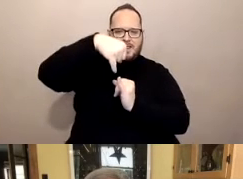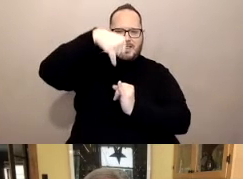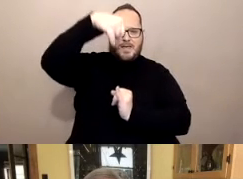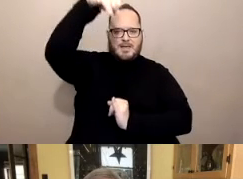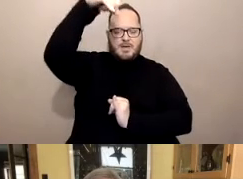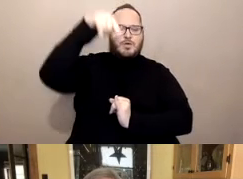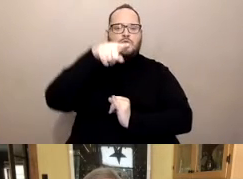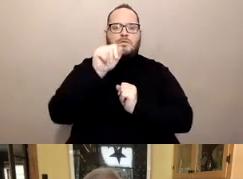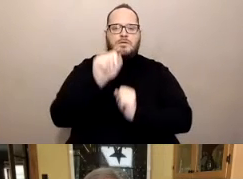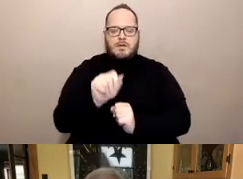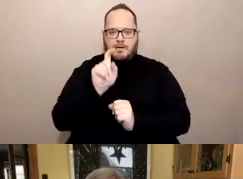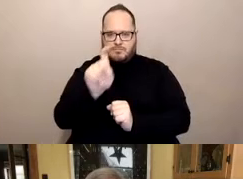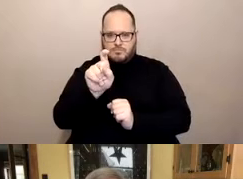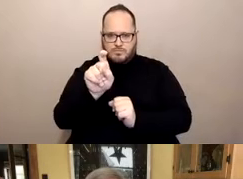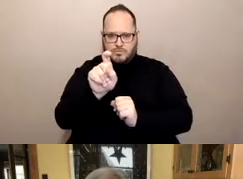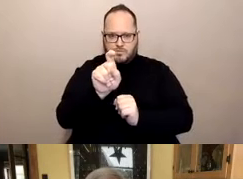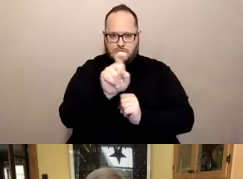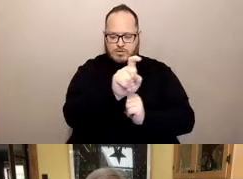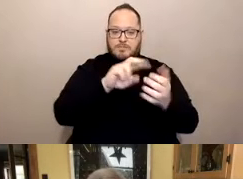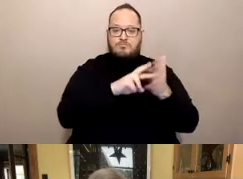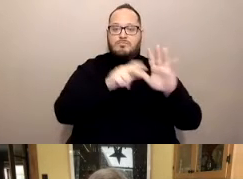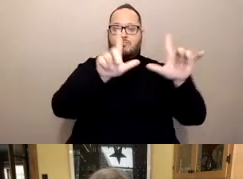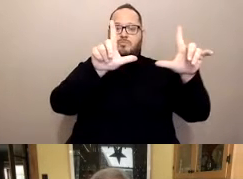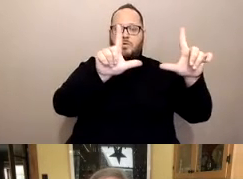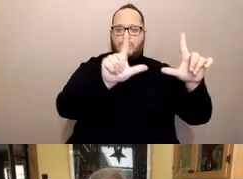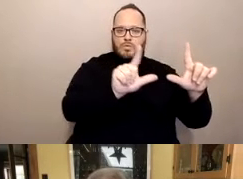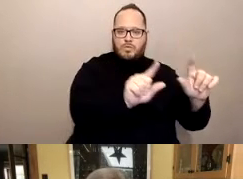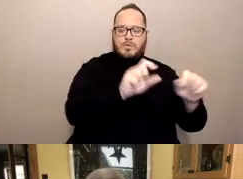to make the videos smaller or larger.